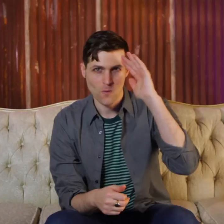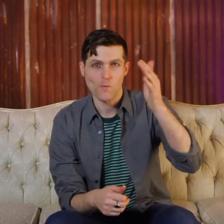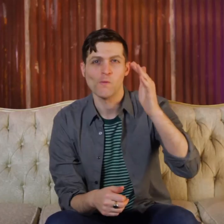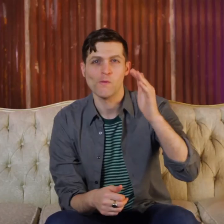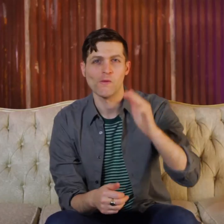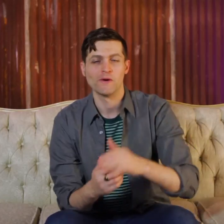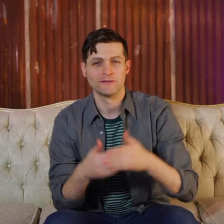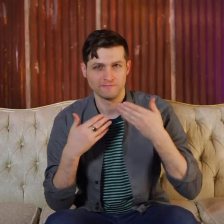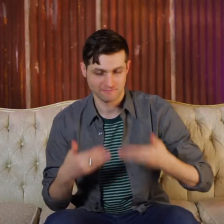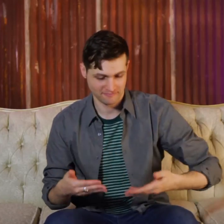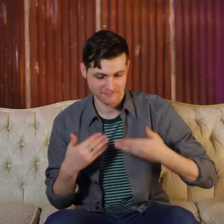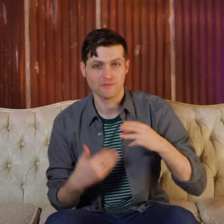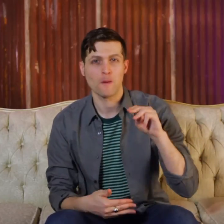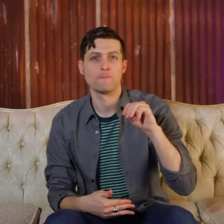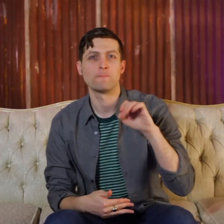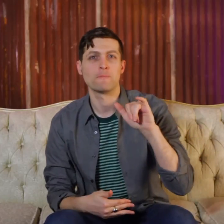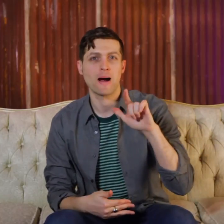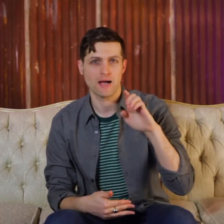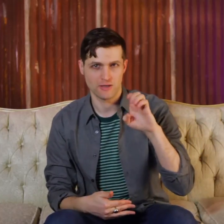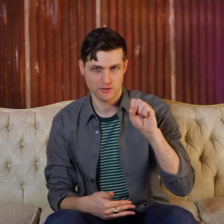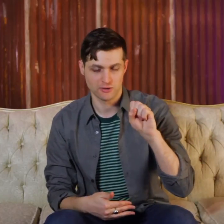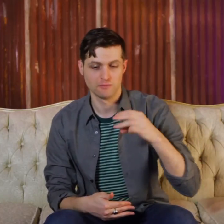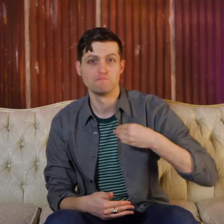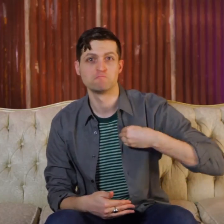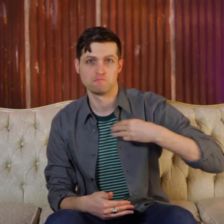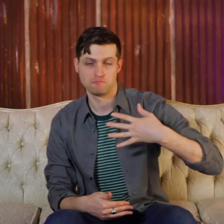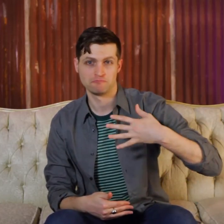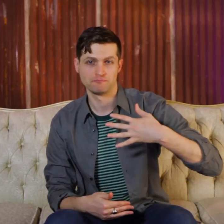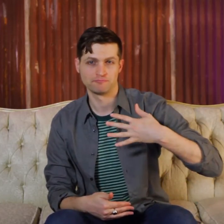Hello! I'm Myles. (Myles' sign name)